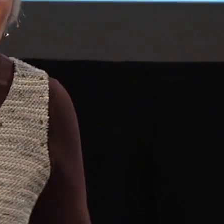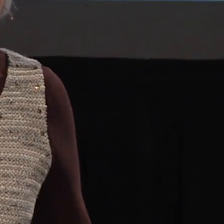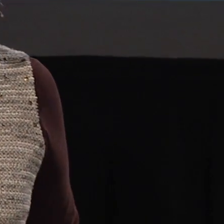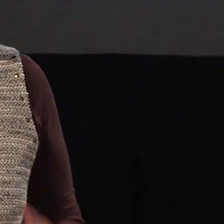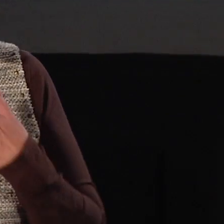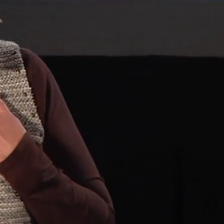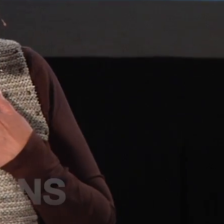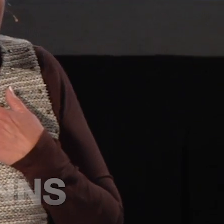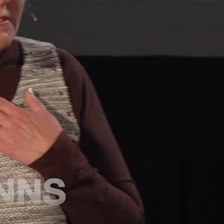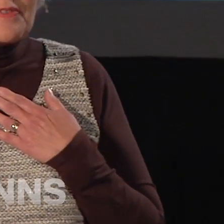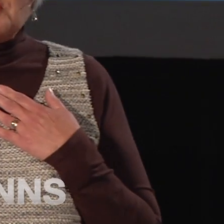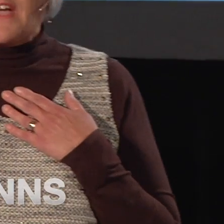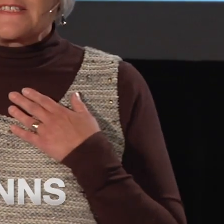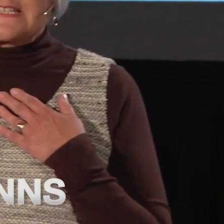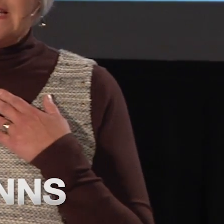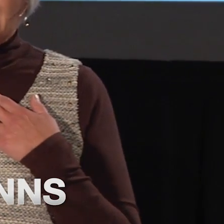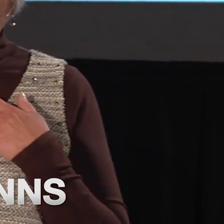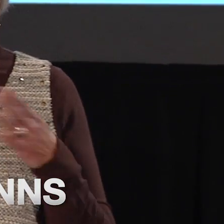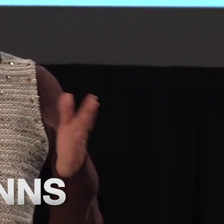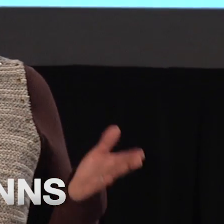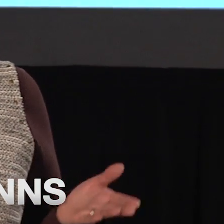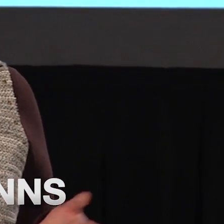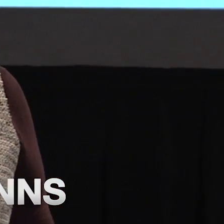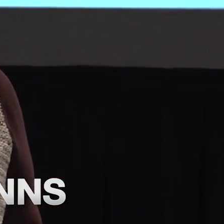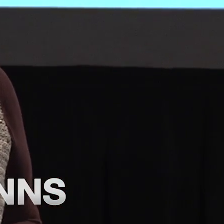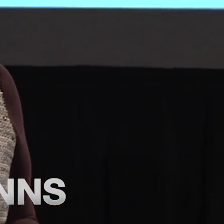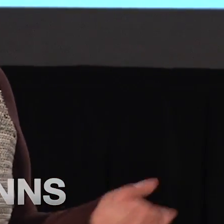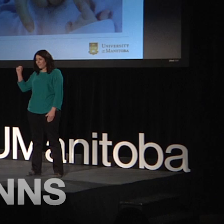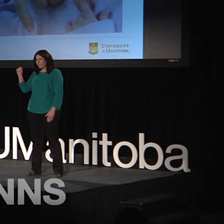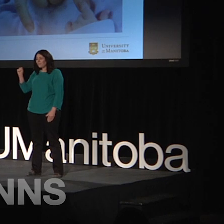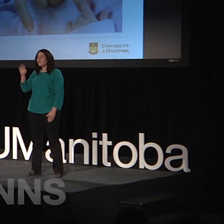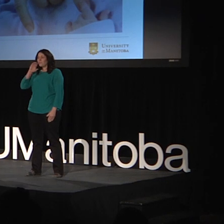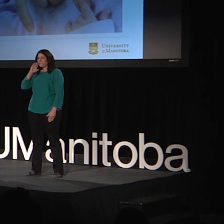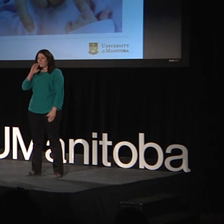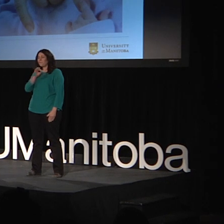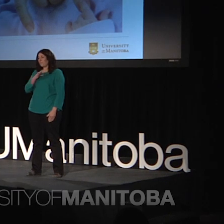Hello. I'm Charlotte Enns from the faculty of Education, and this is Mandy MacDonald,